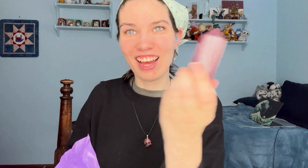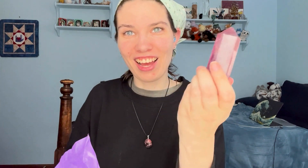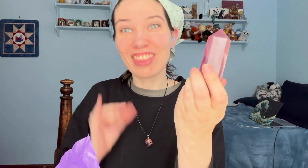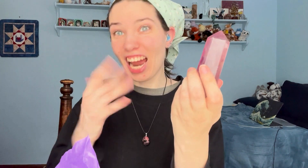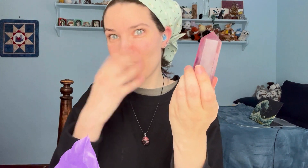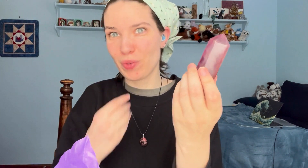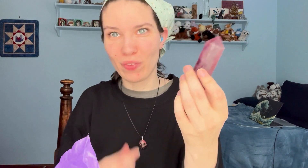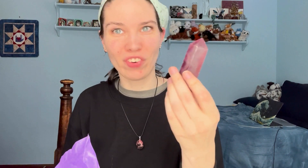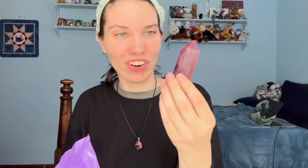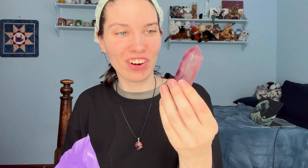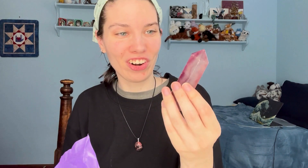That's beautiful